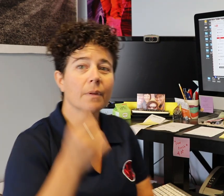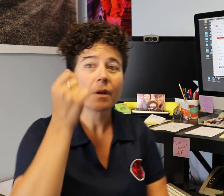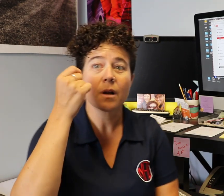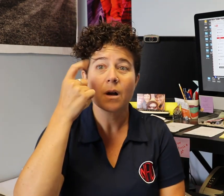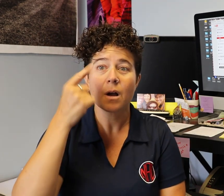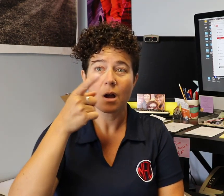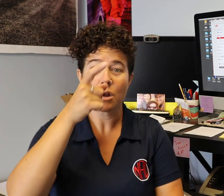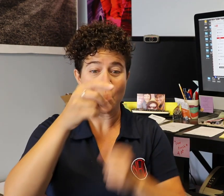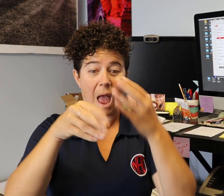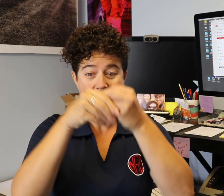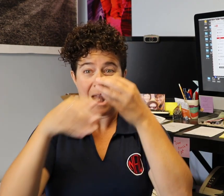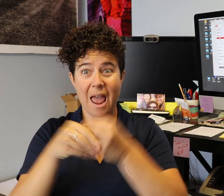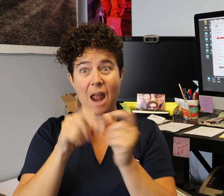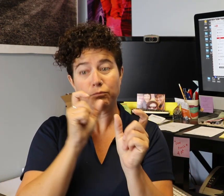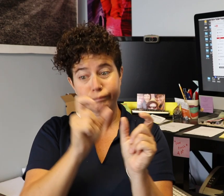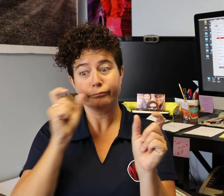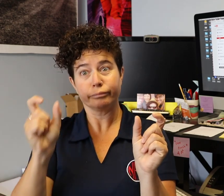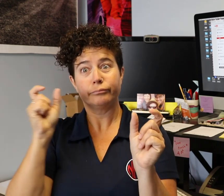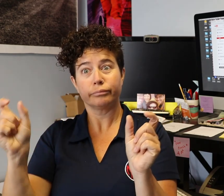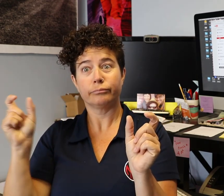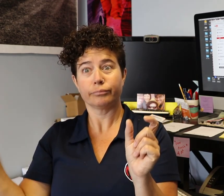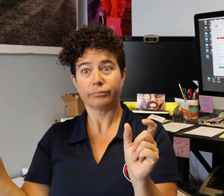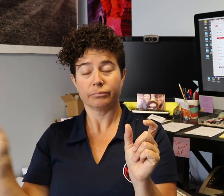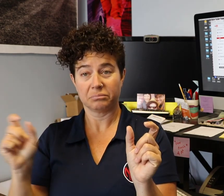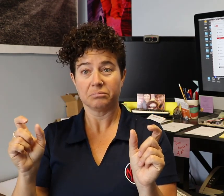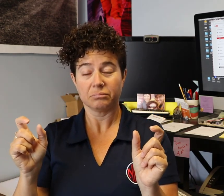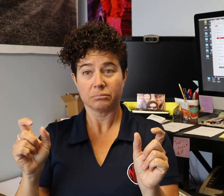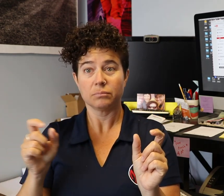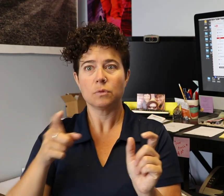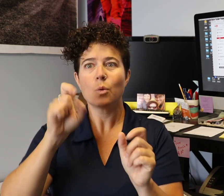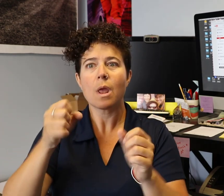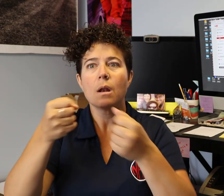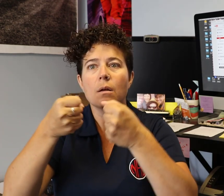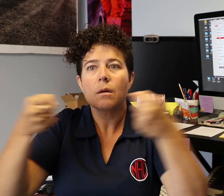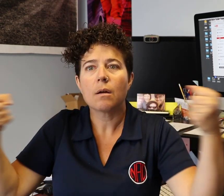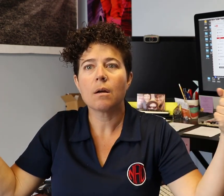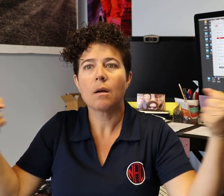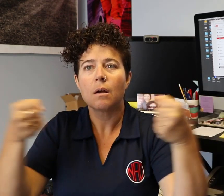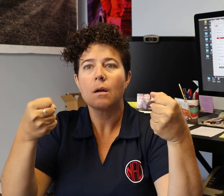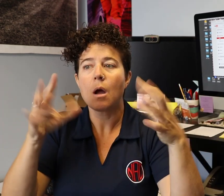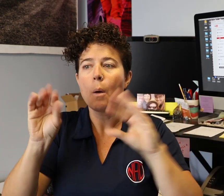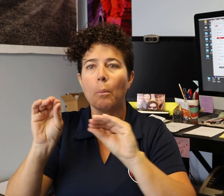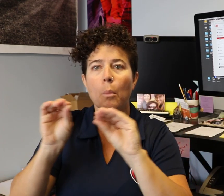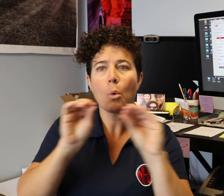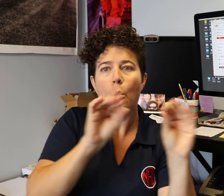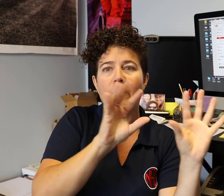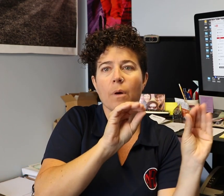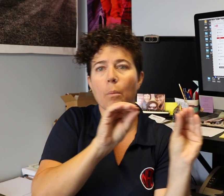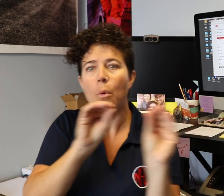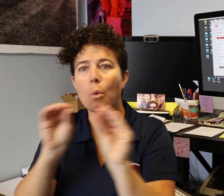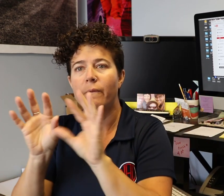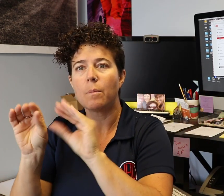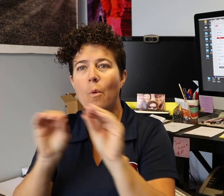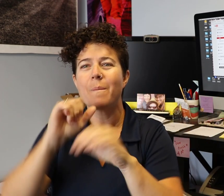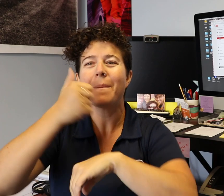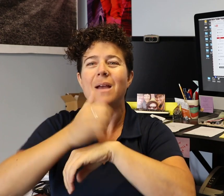Keep in mind, when you add individual captions to the video you have the ability to stretch out the individual captions, have it on screen longer or shorter, and move it to where it fits best.